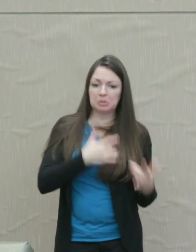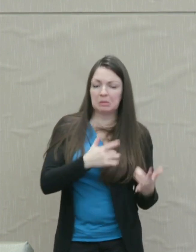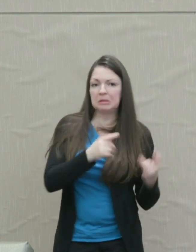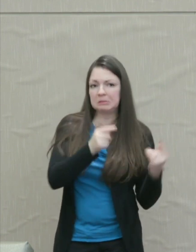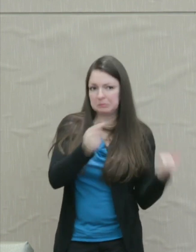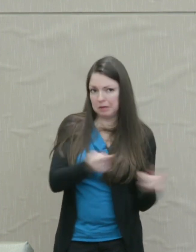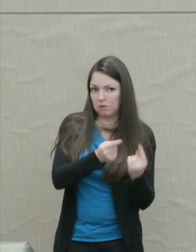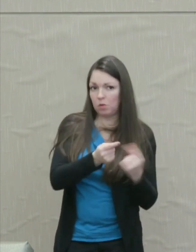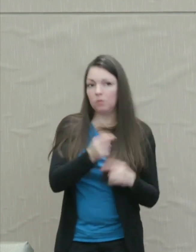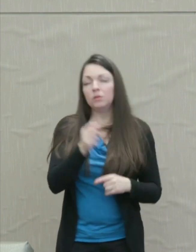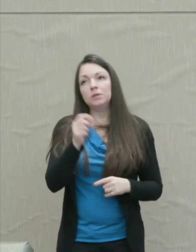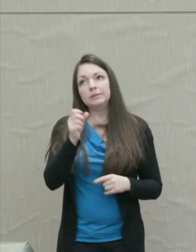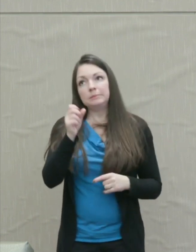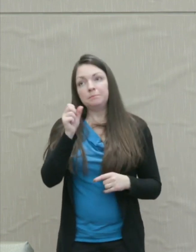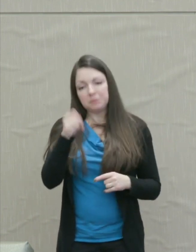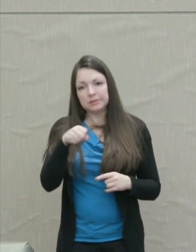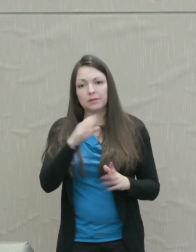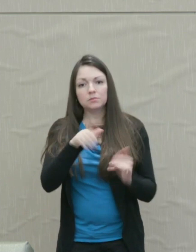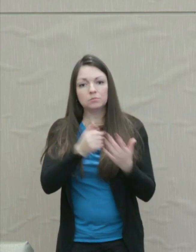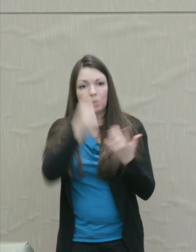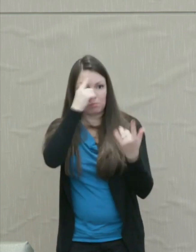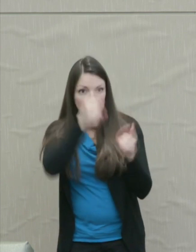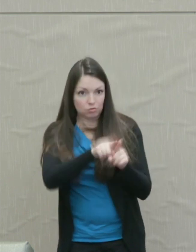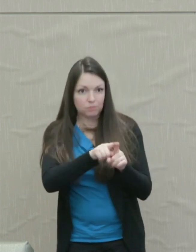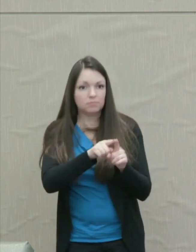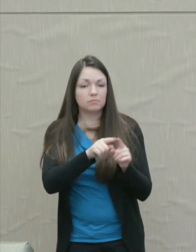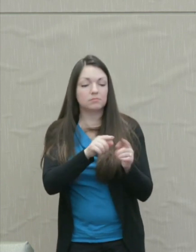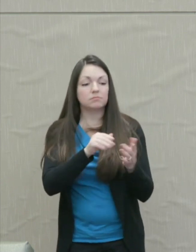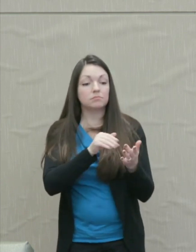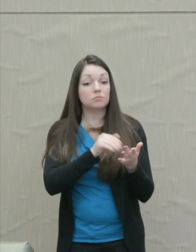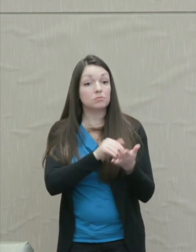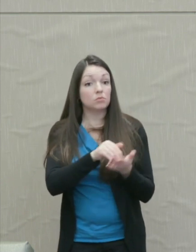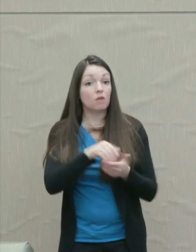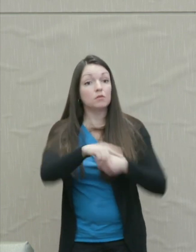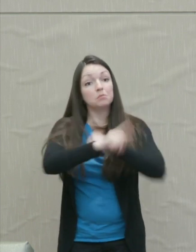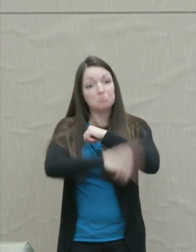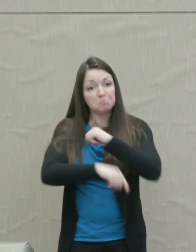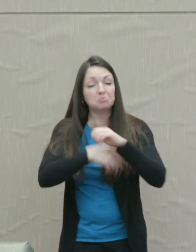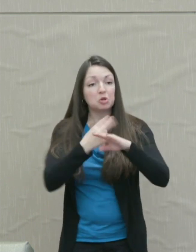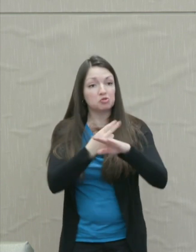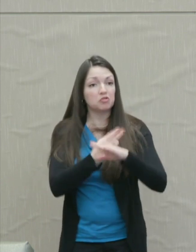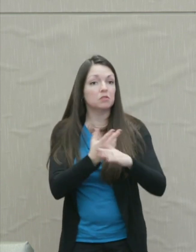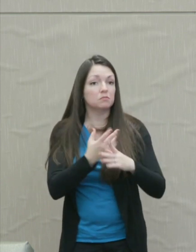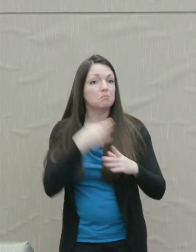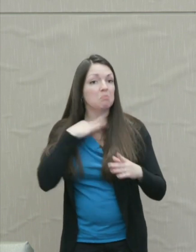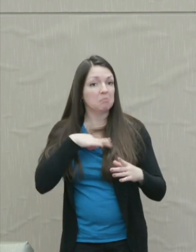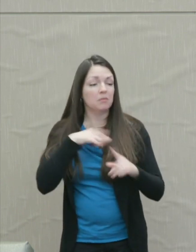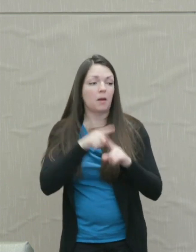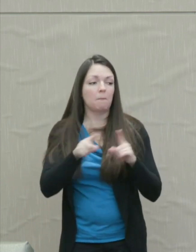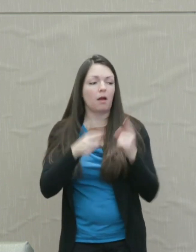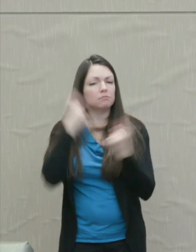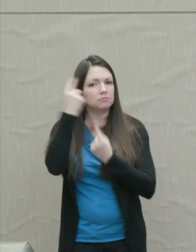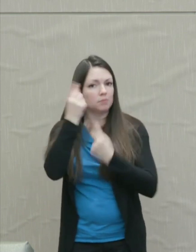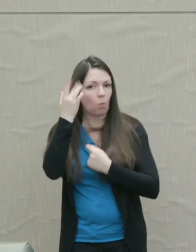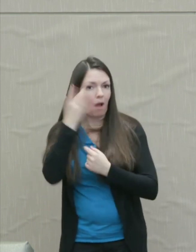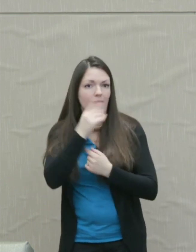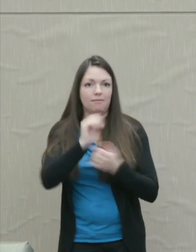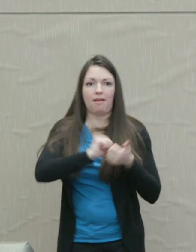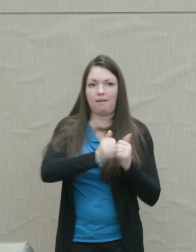Yes, I think we should agree that punishment is often useful but then the question is why and how.